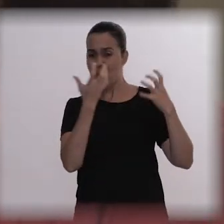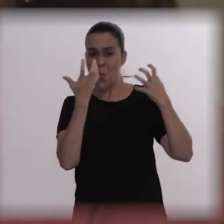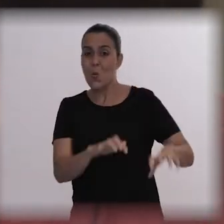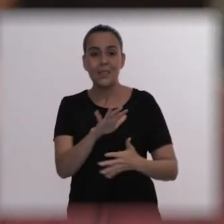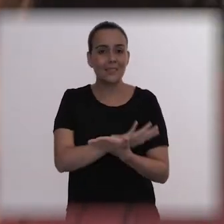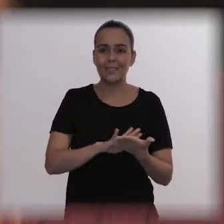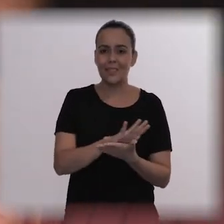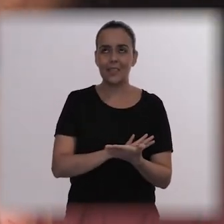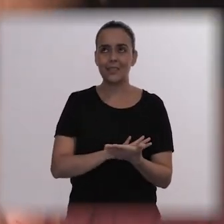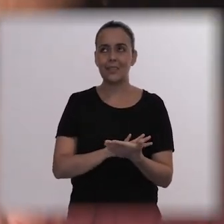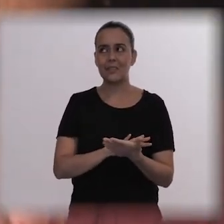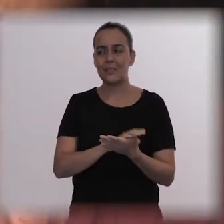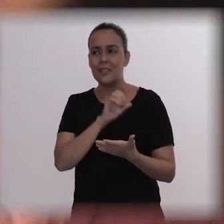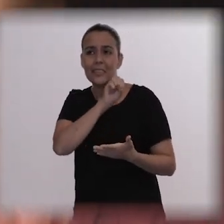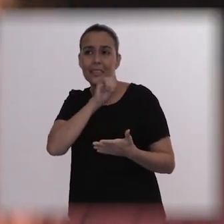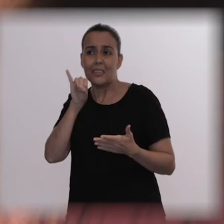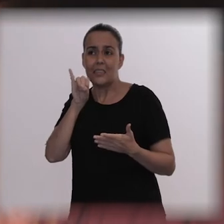because this was his plan from the beginning,